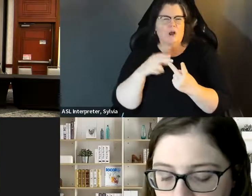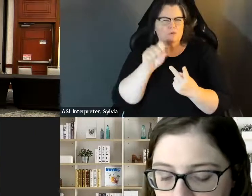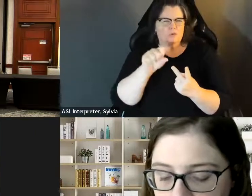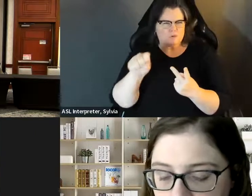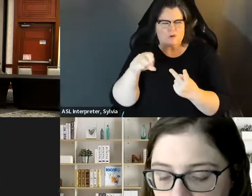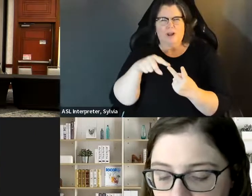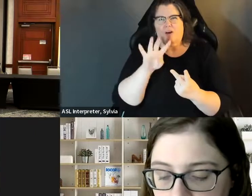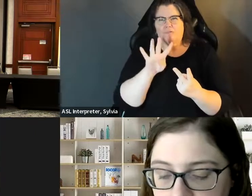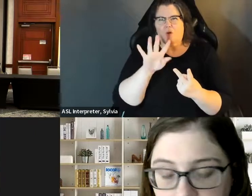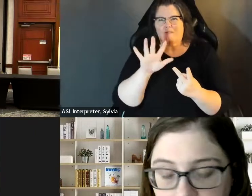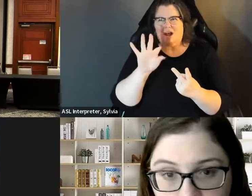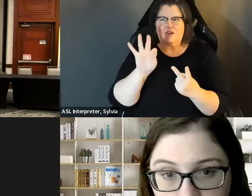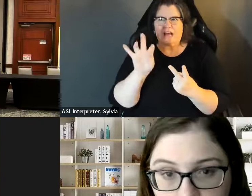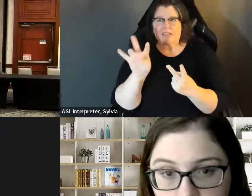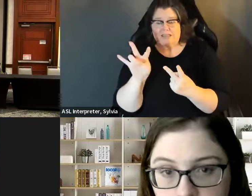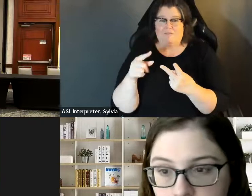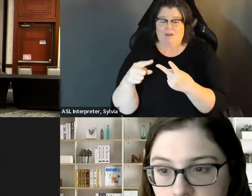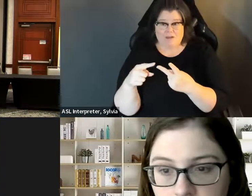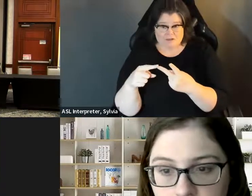leadership act actually that one's sent it. Bill 45, 95, the one I mentioned.